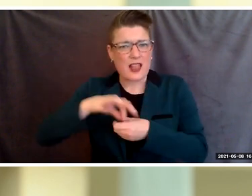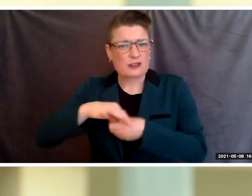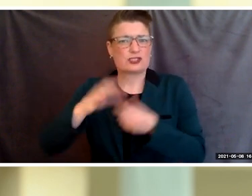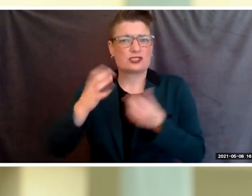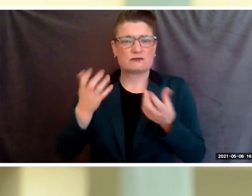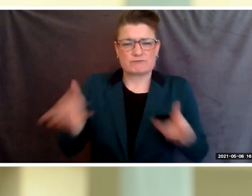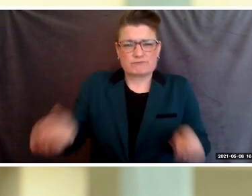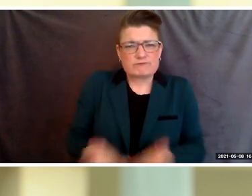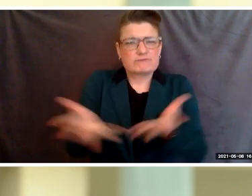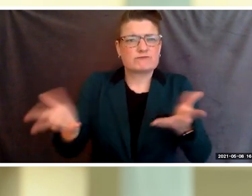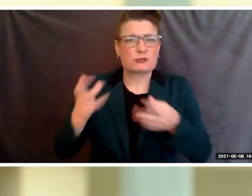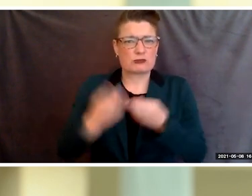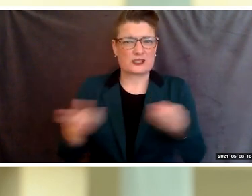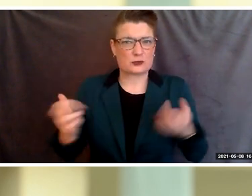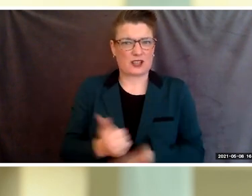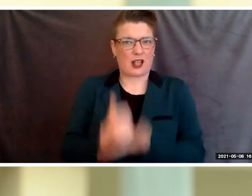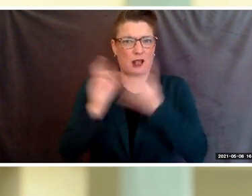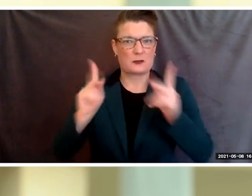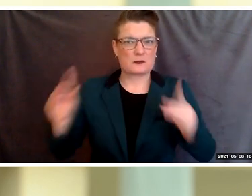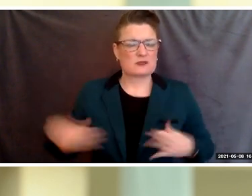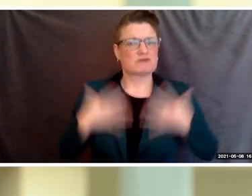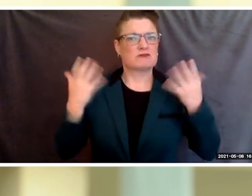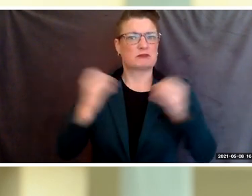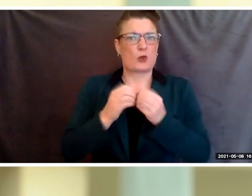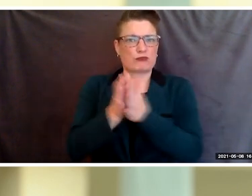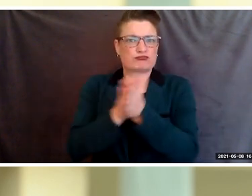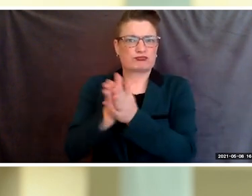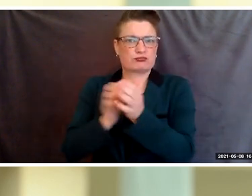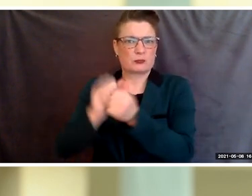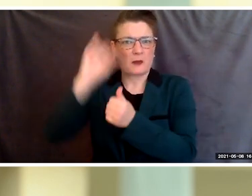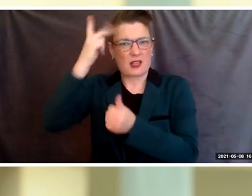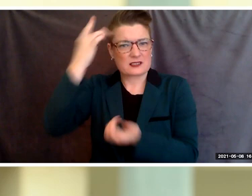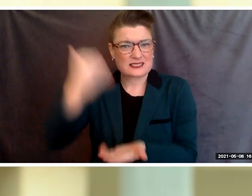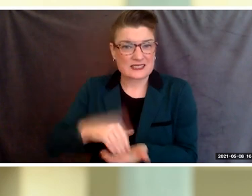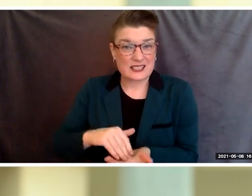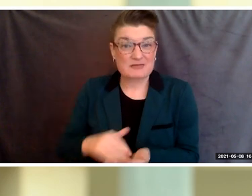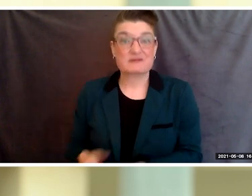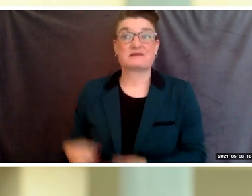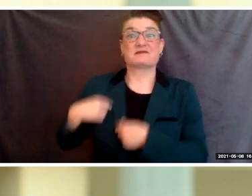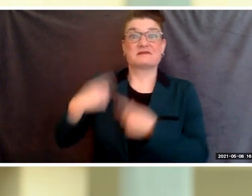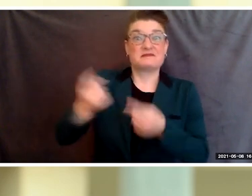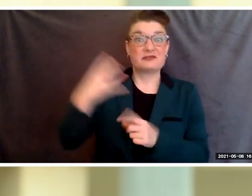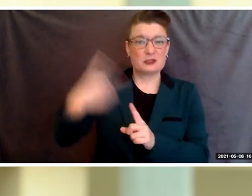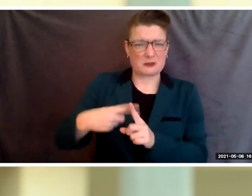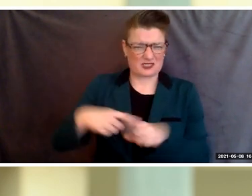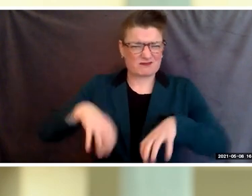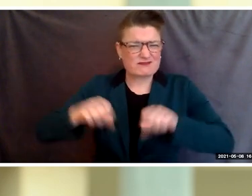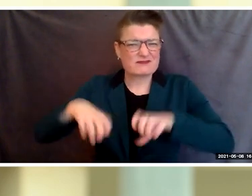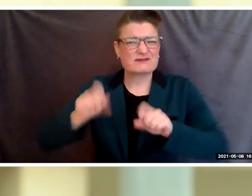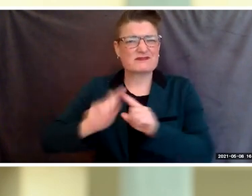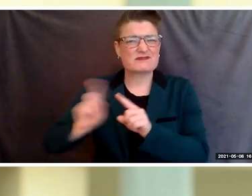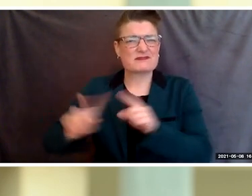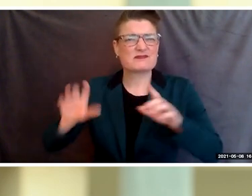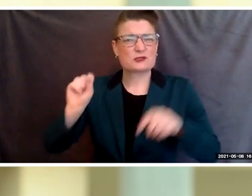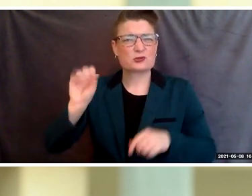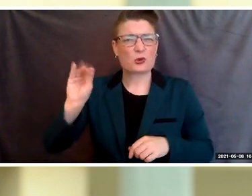there have been consistent rotation of open mics, trivia matches, and game nights to help students connect and de-stress virtually.